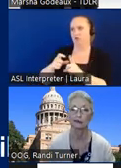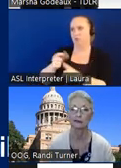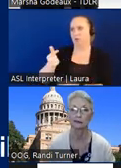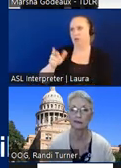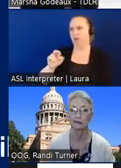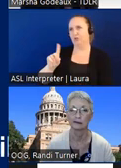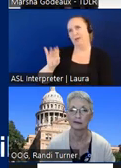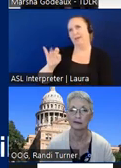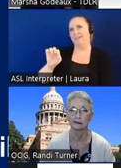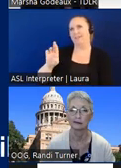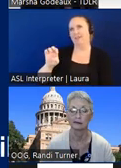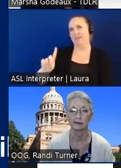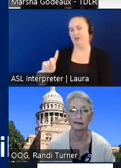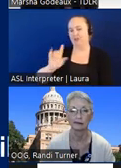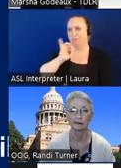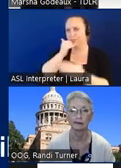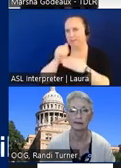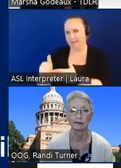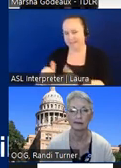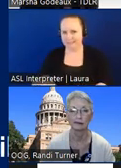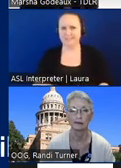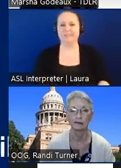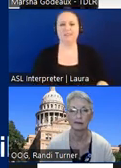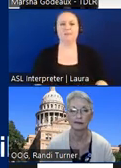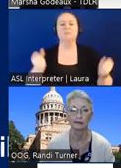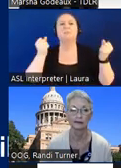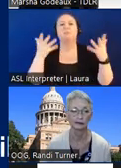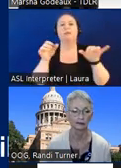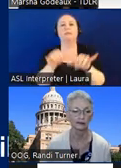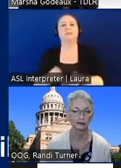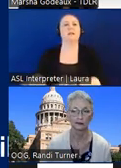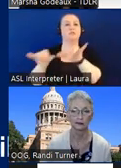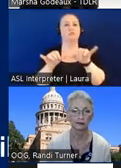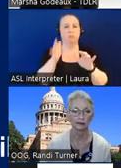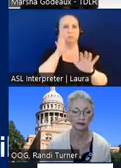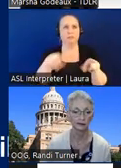um we a lot of the standards will stay the same like i said we don't want to violate the ada